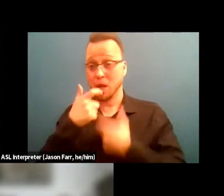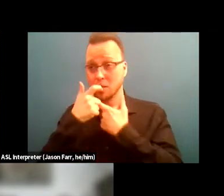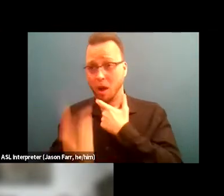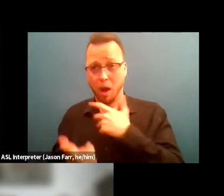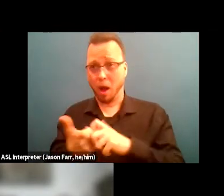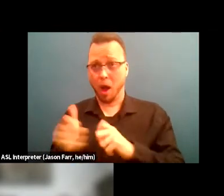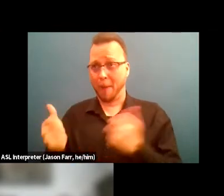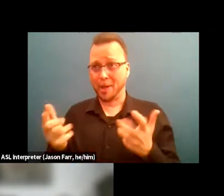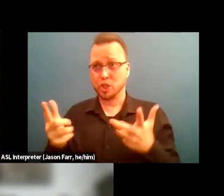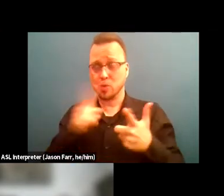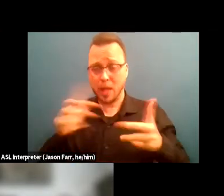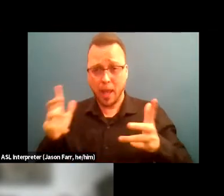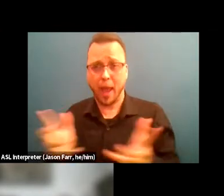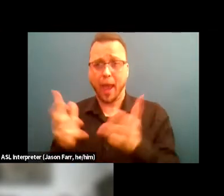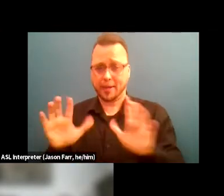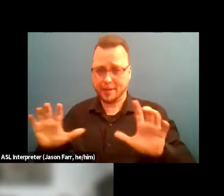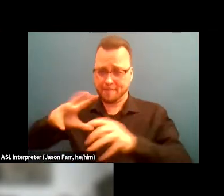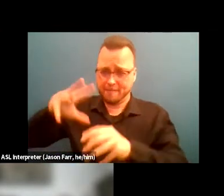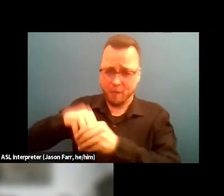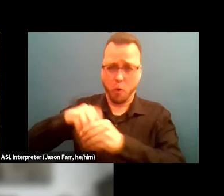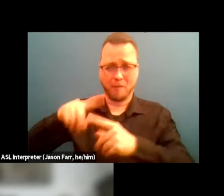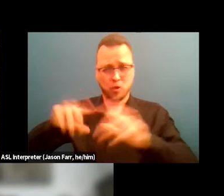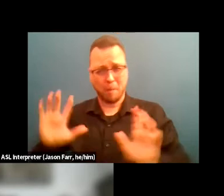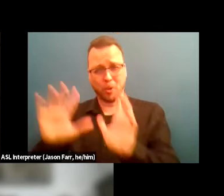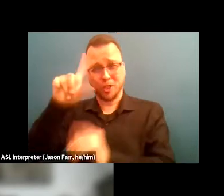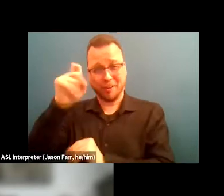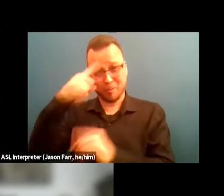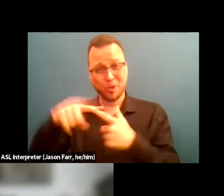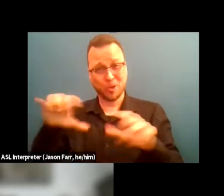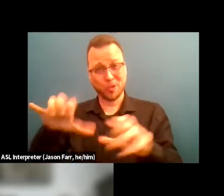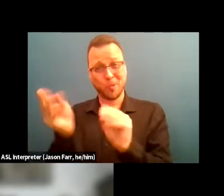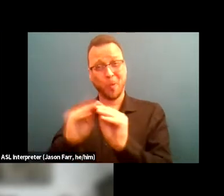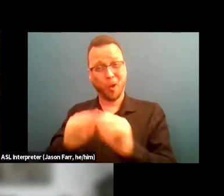to do more in the fight to preserve human life. Julia's joined today by Eoj Johnson.